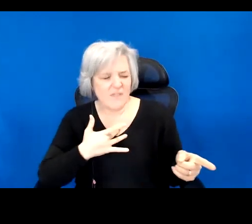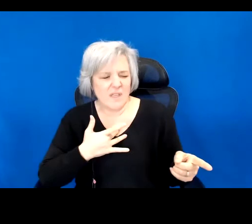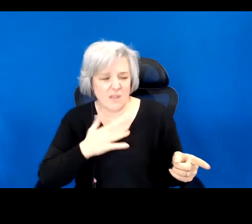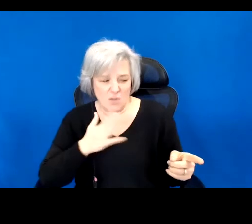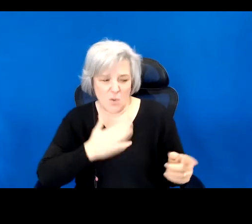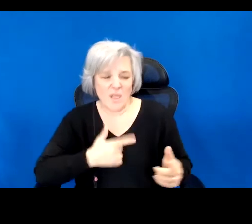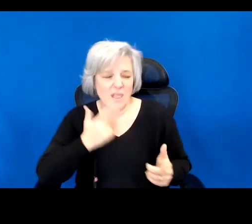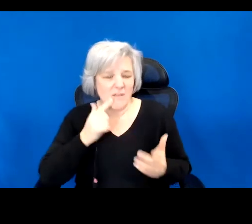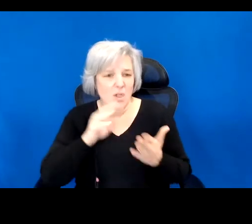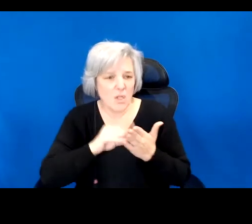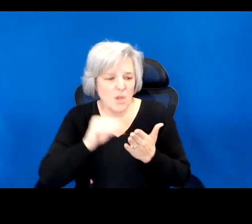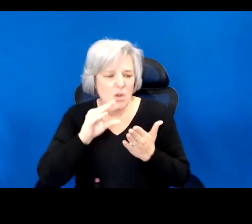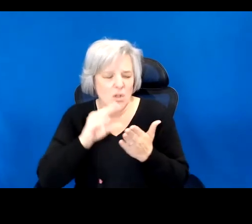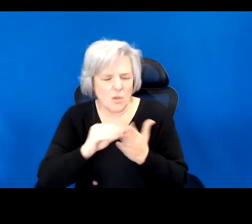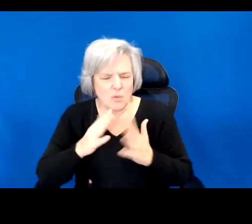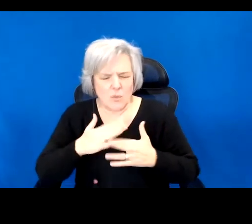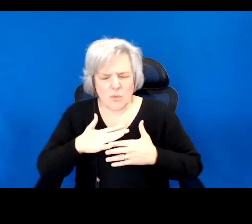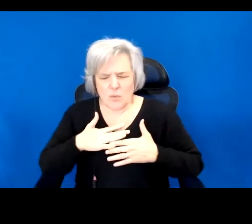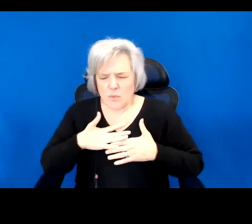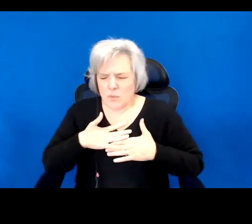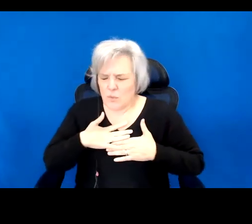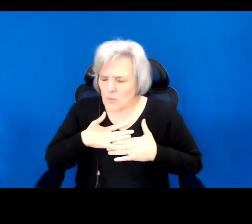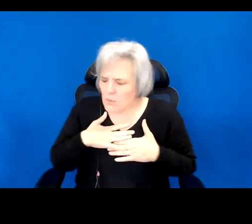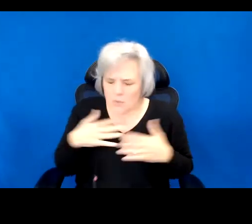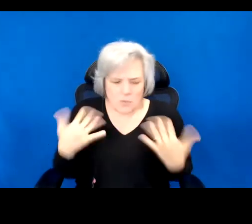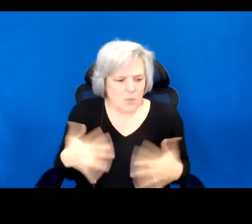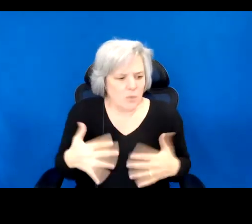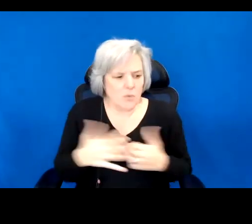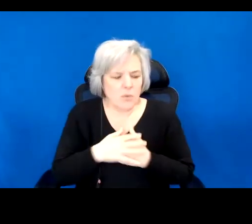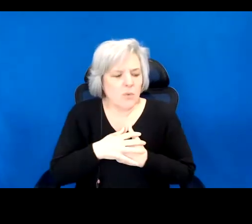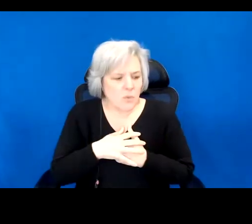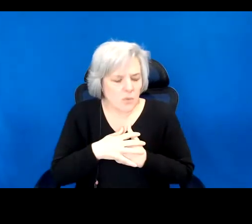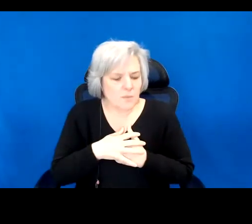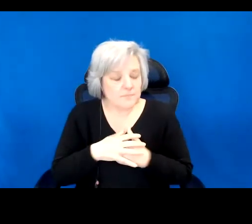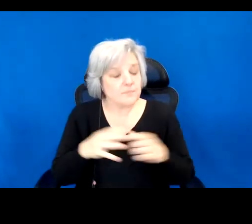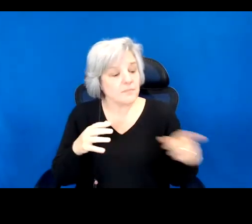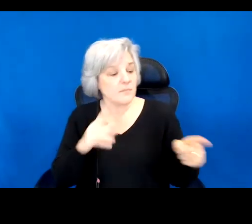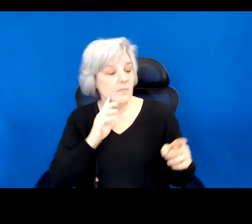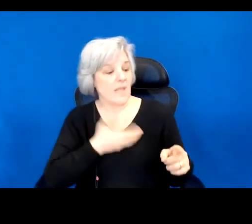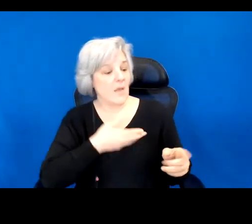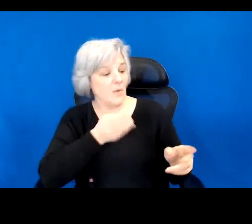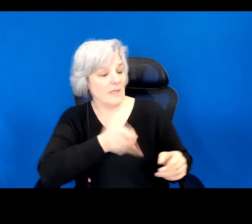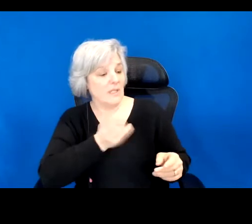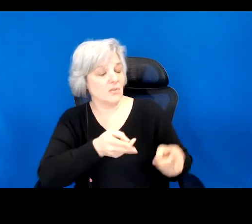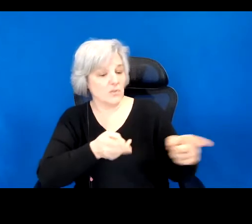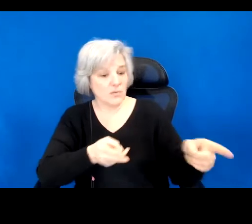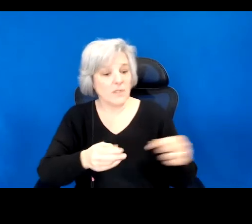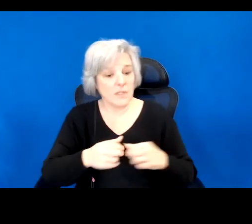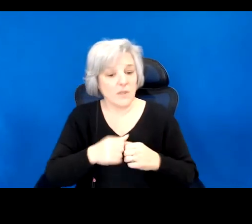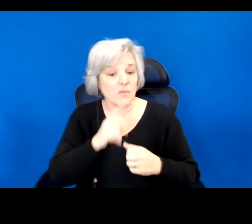As I have always felt it in mine. Our particular histories are those of imperial